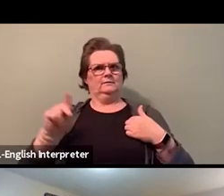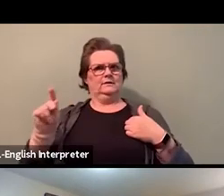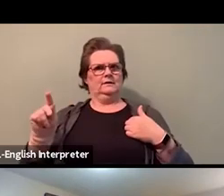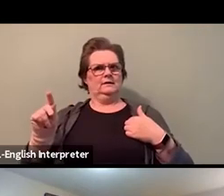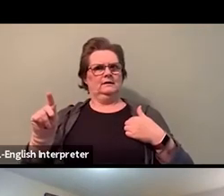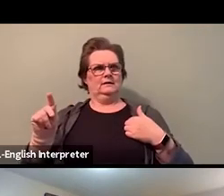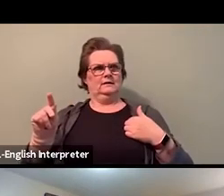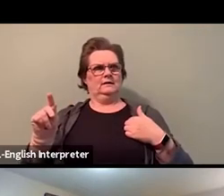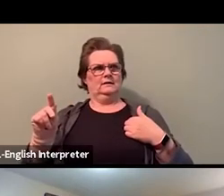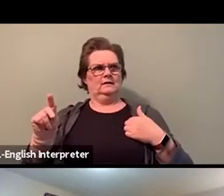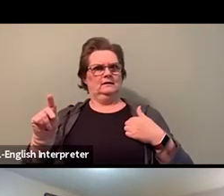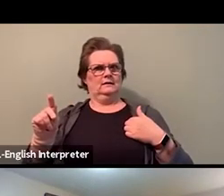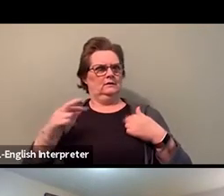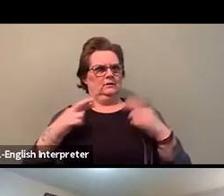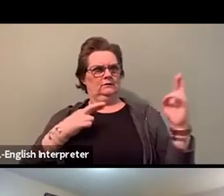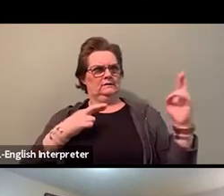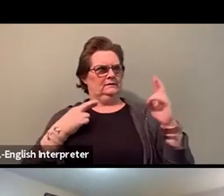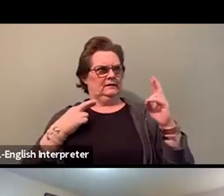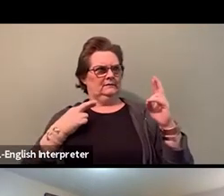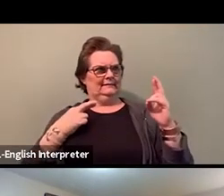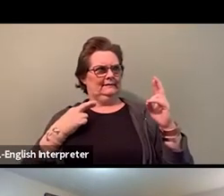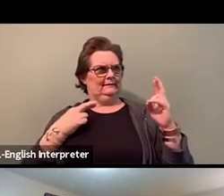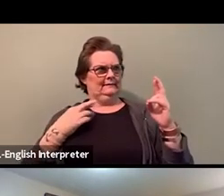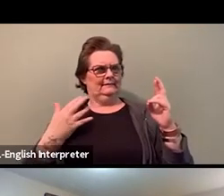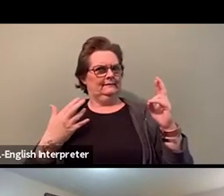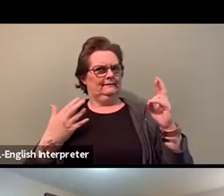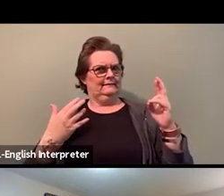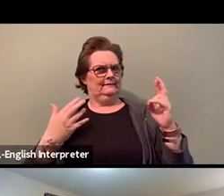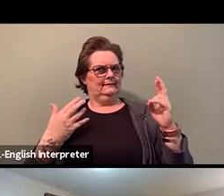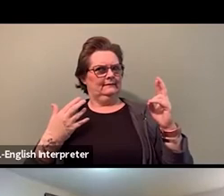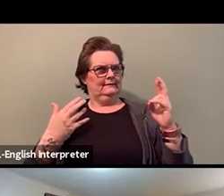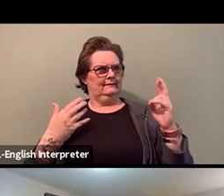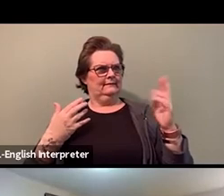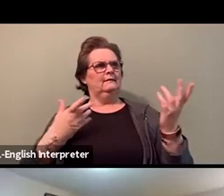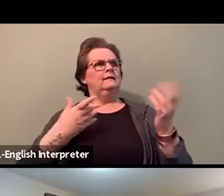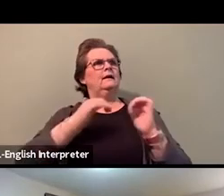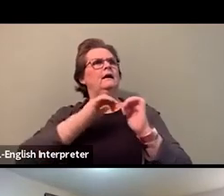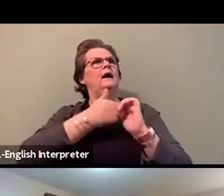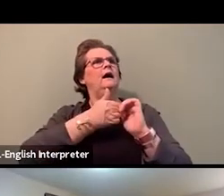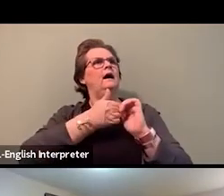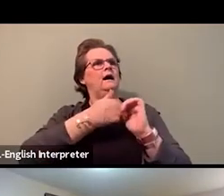How are constituents across Ontario being treated by some of their MPPs?